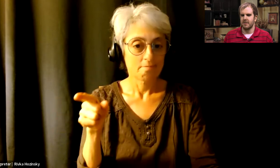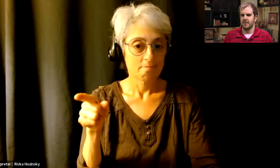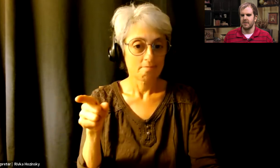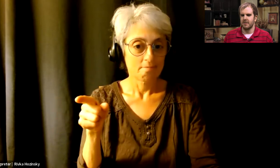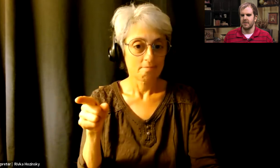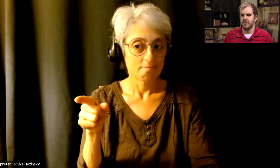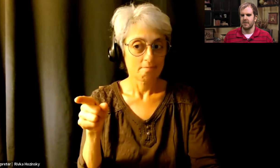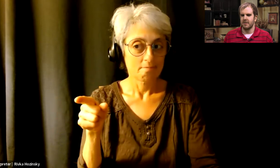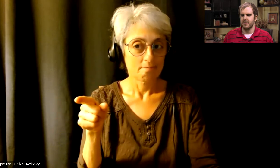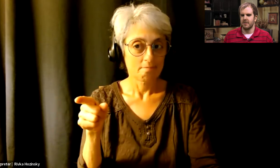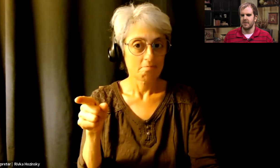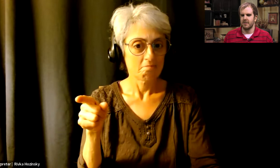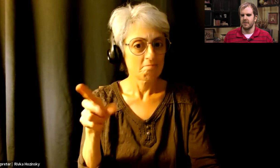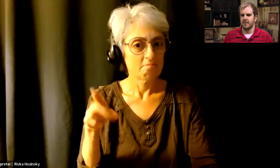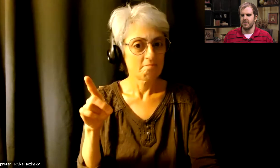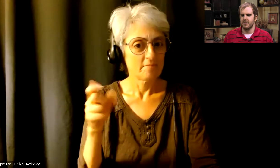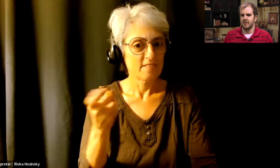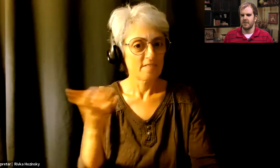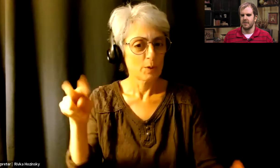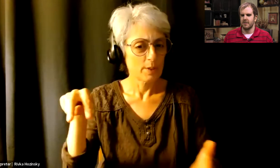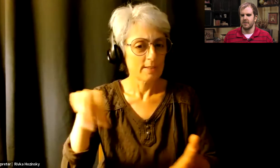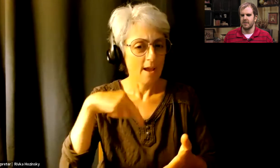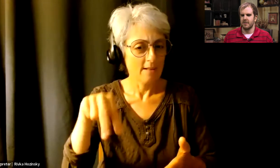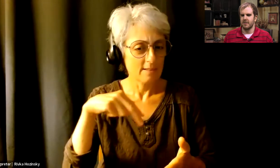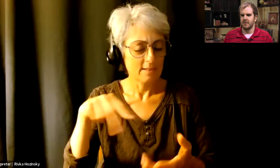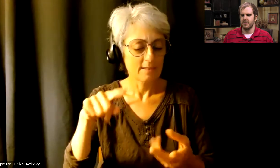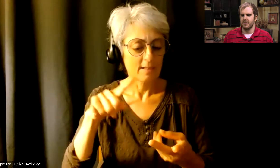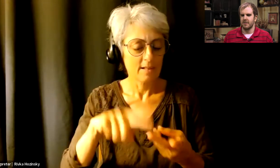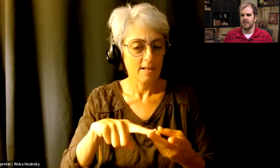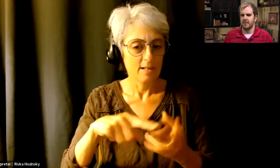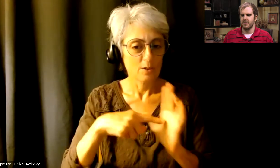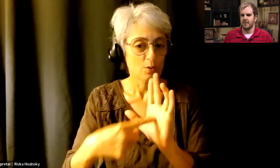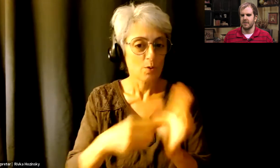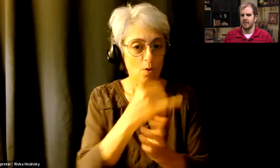did a couple of dance numbers and showed us some artwork. Zach by the way is now on deck